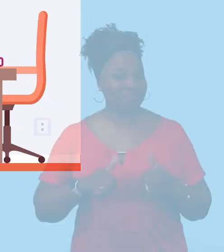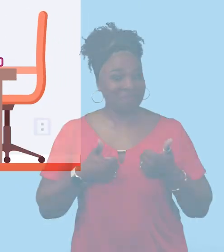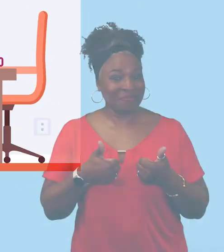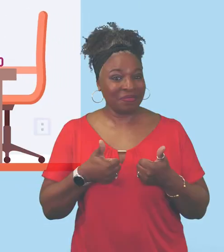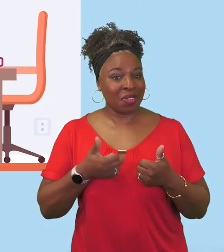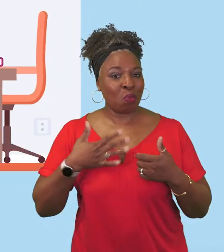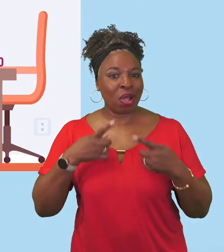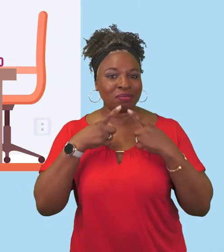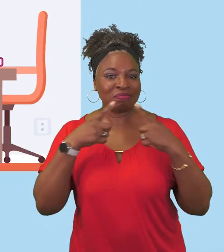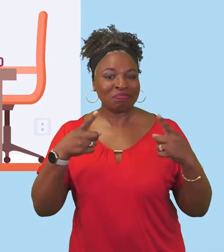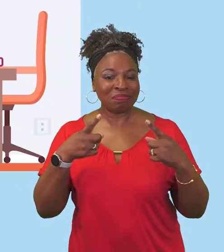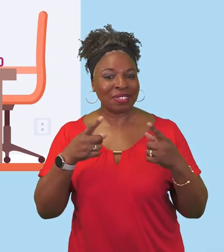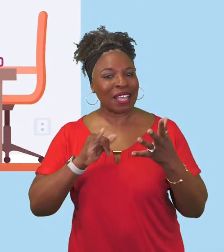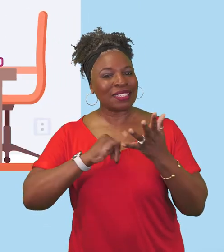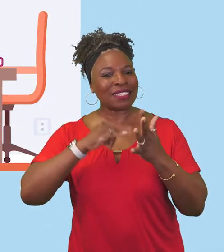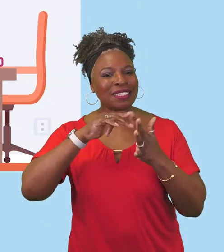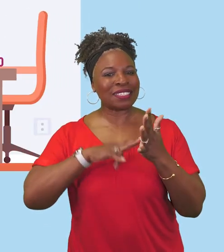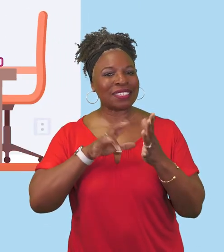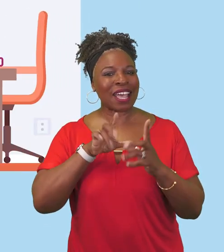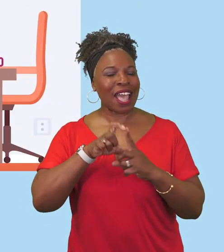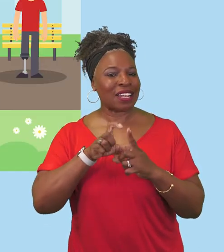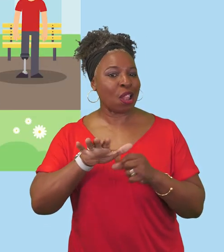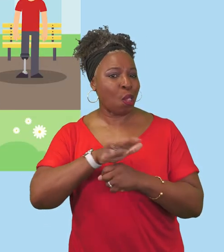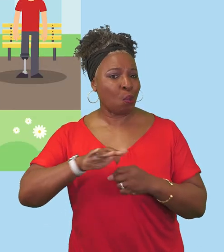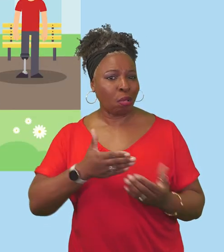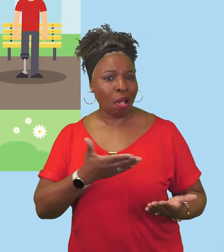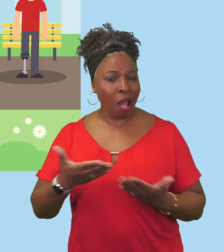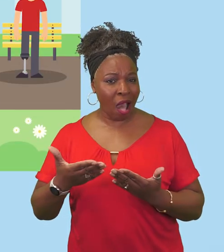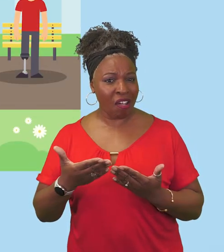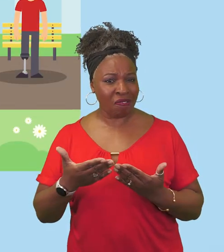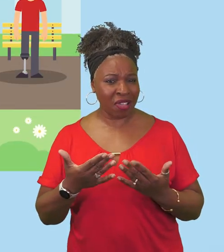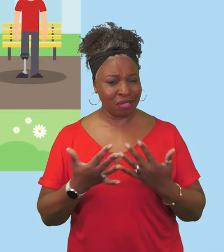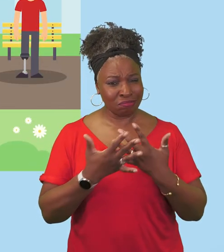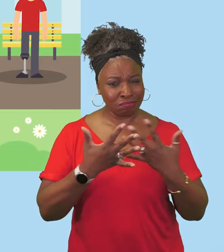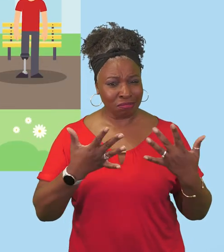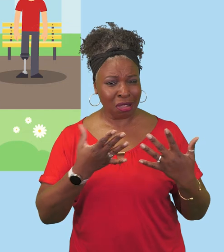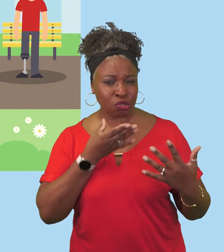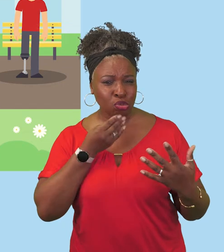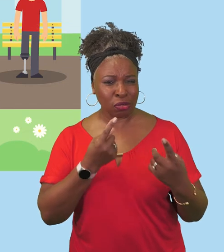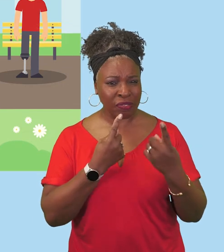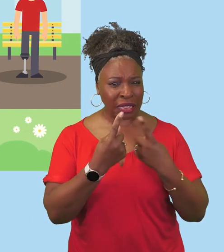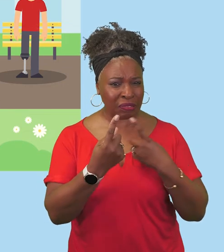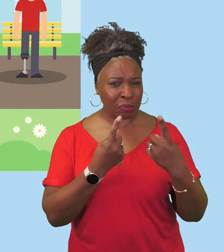We'd like to tell you about the SEND Local Offer. It brings together in one place lots of really